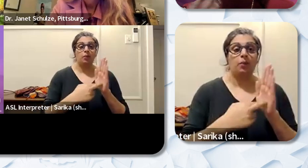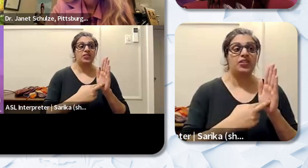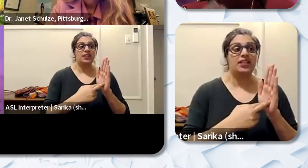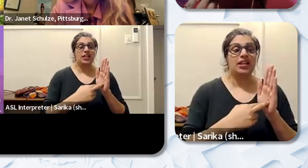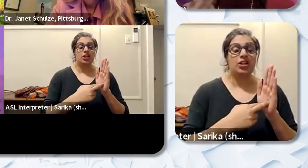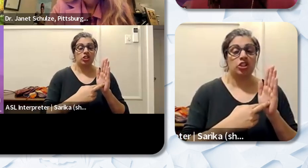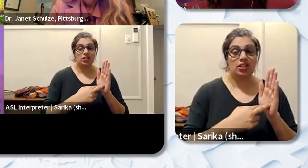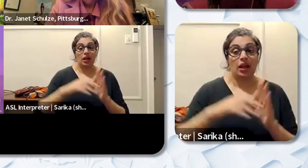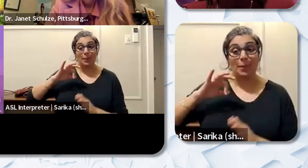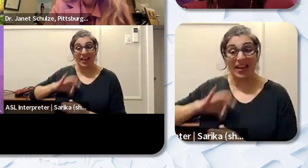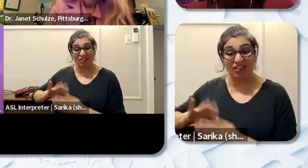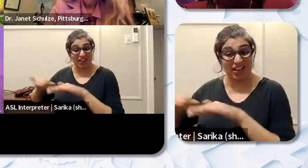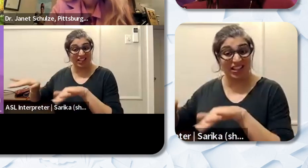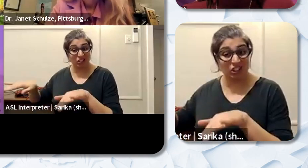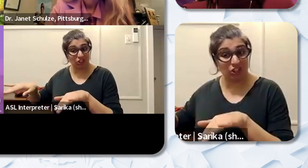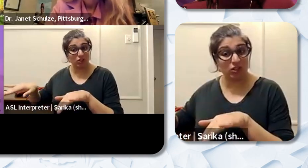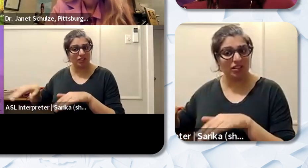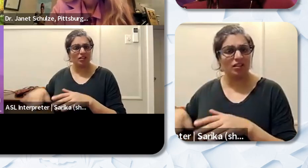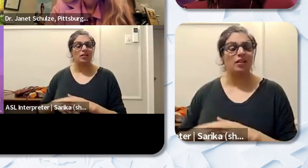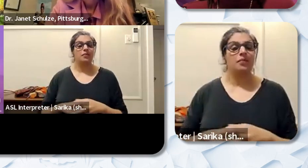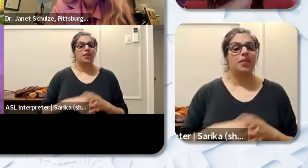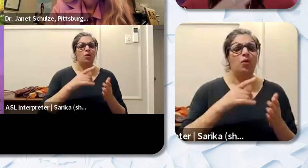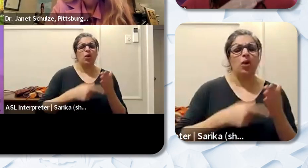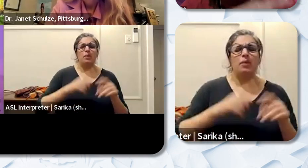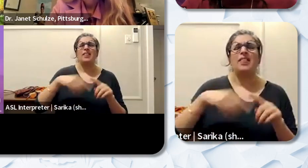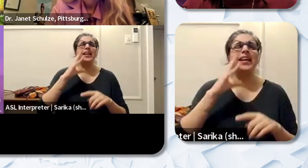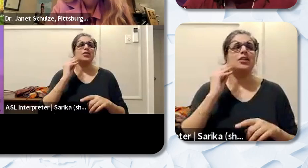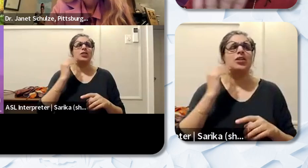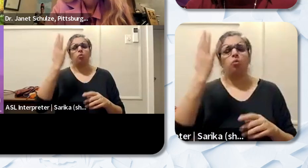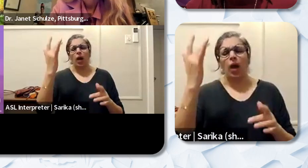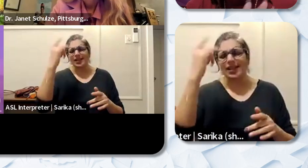so what was what is it about that experience that stood out? And is there something within